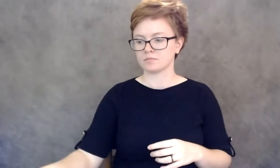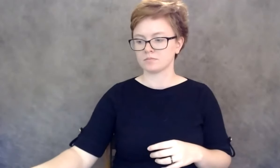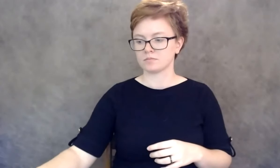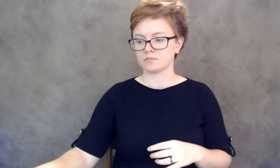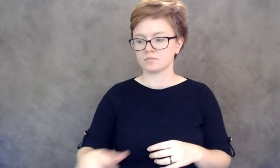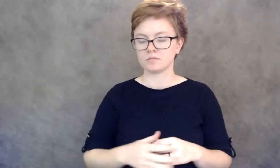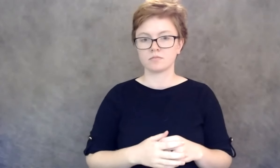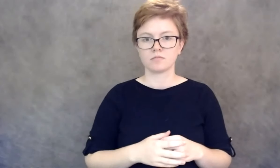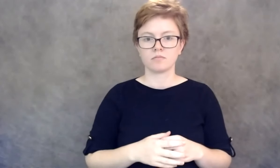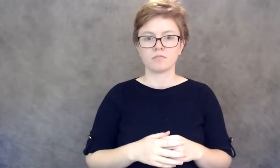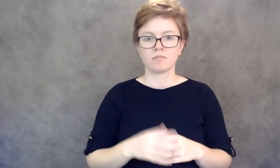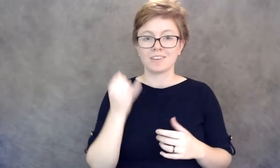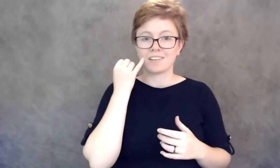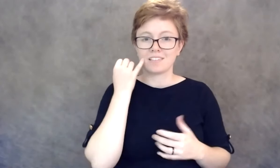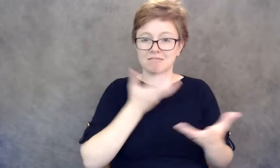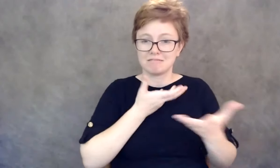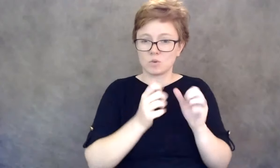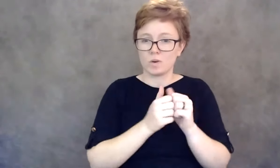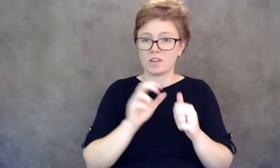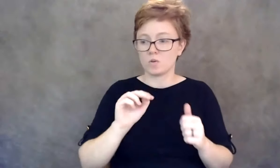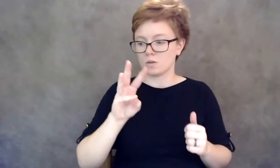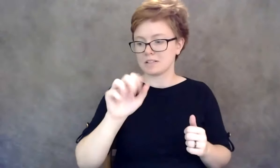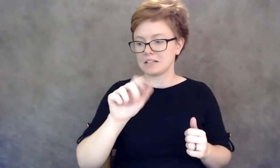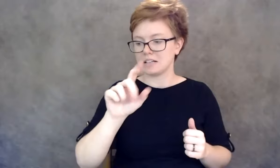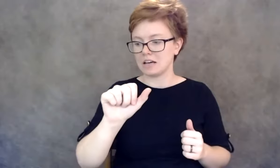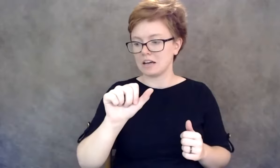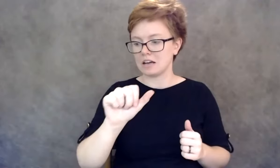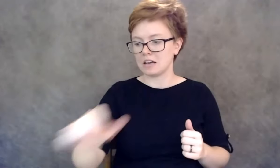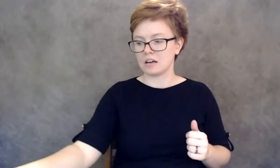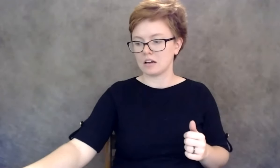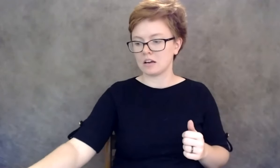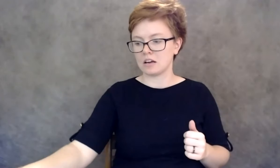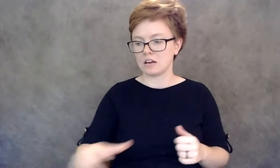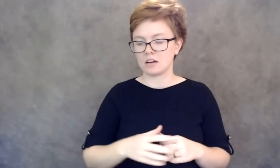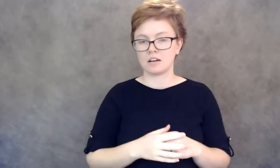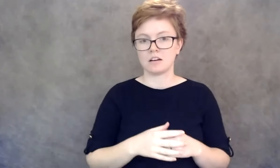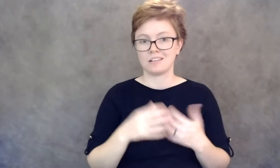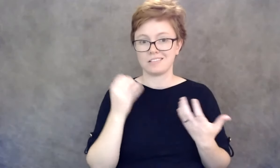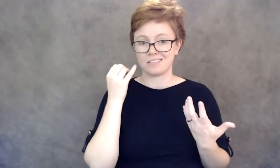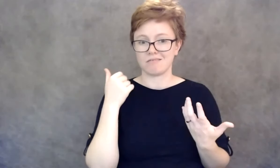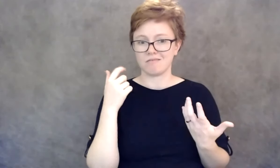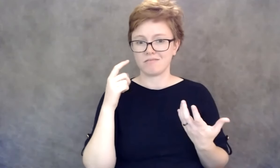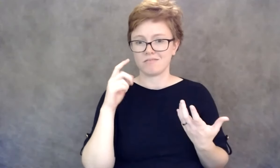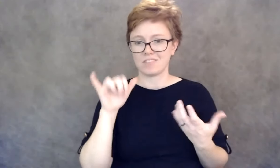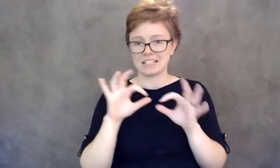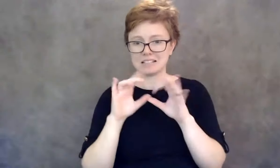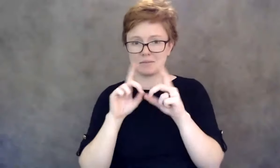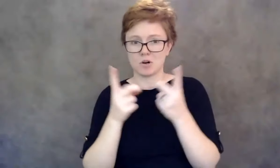if you feel like those rules are not fair then I think the Department is totally willing to look at those things and try to make sure that